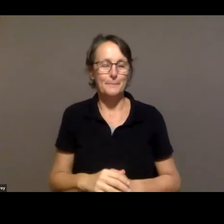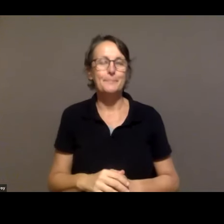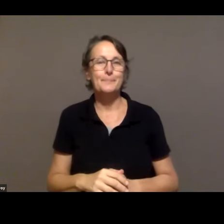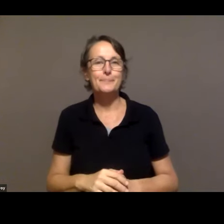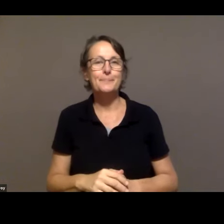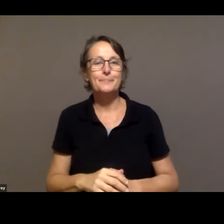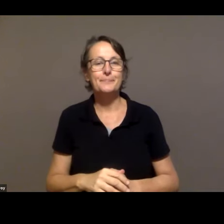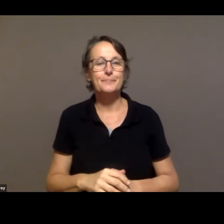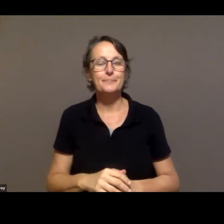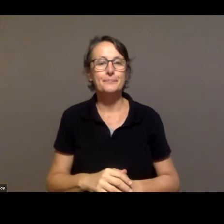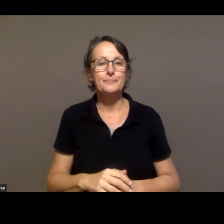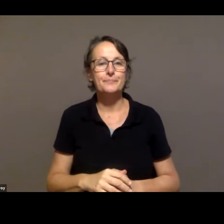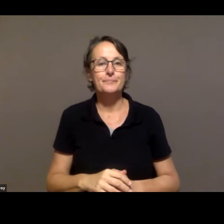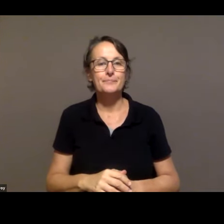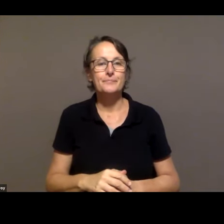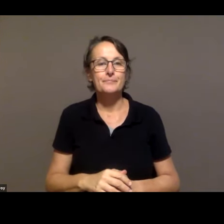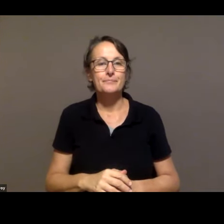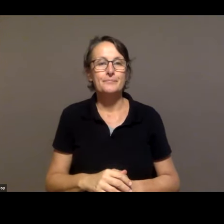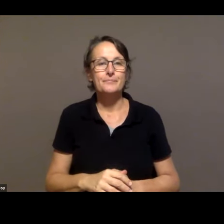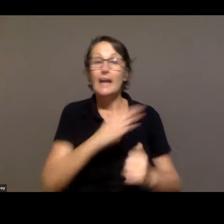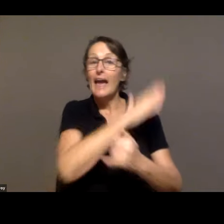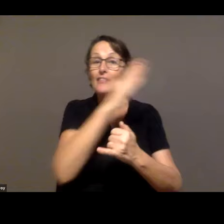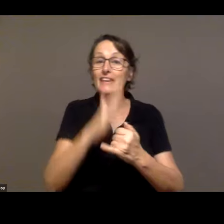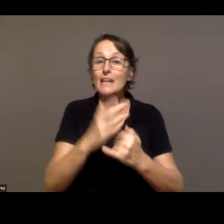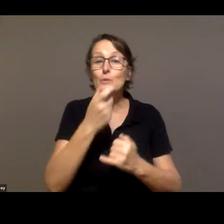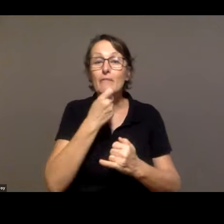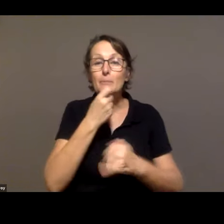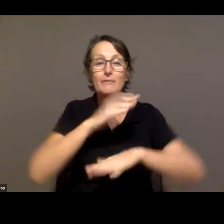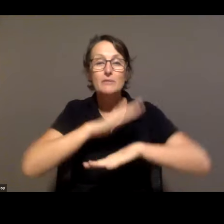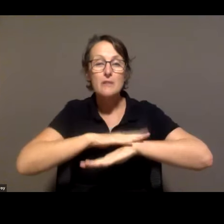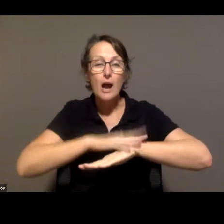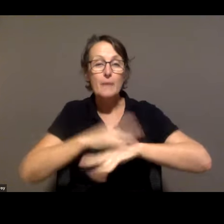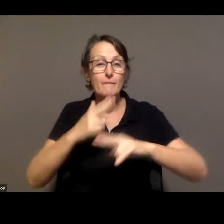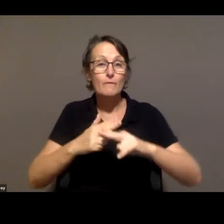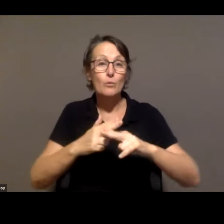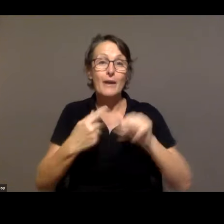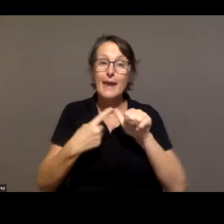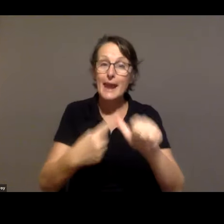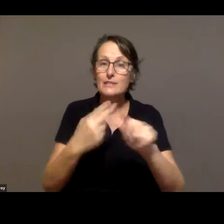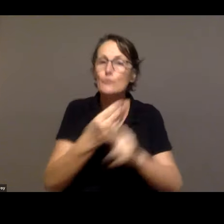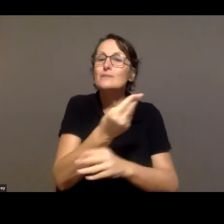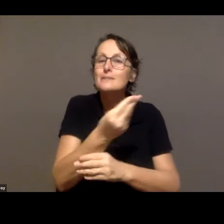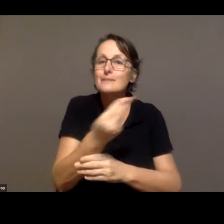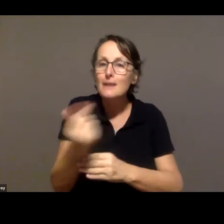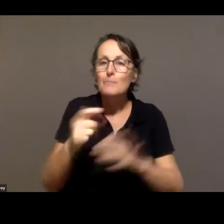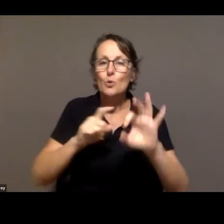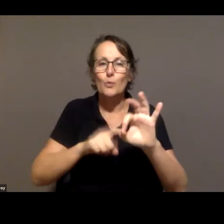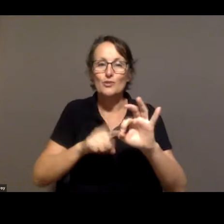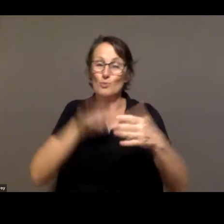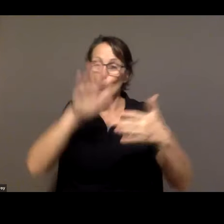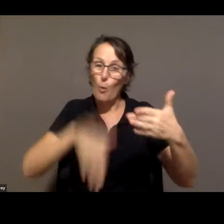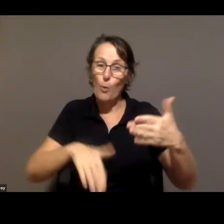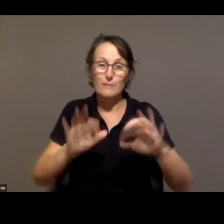end to explore the questions. We might not get to them all. I'll try